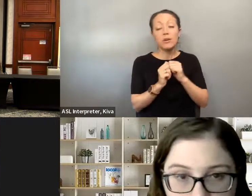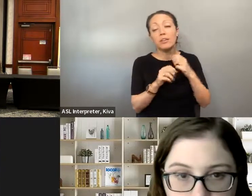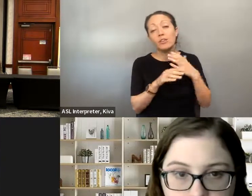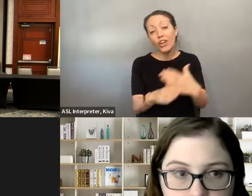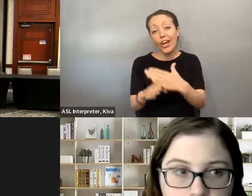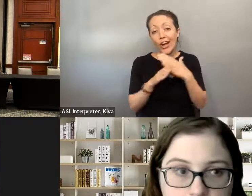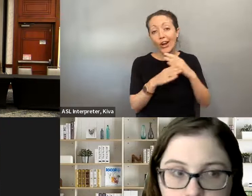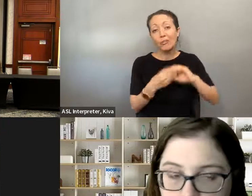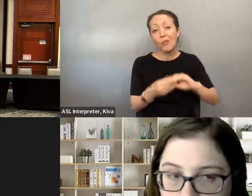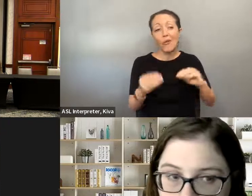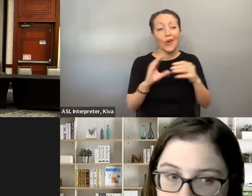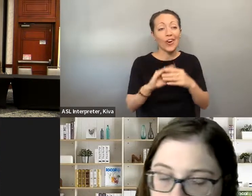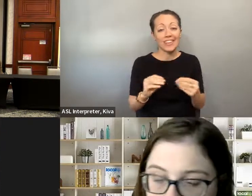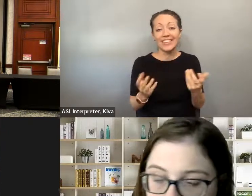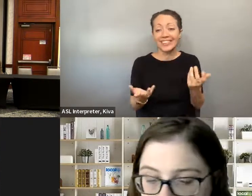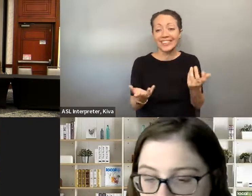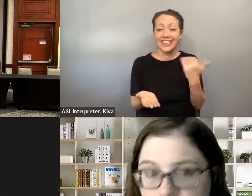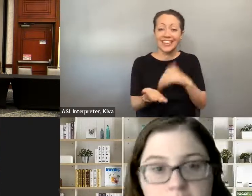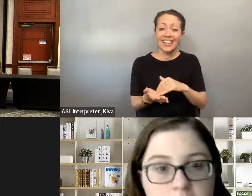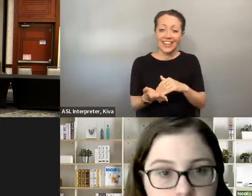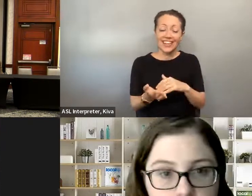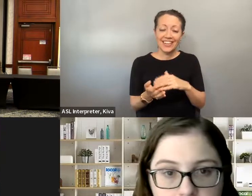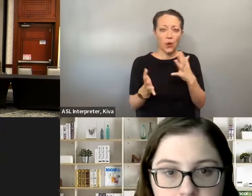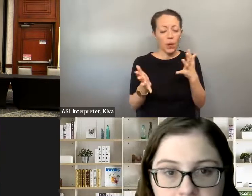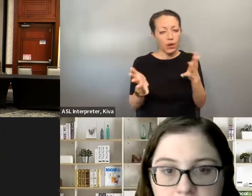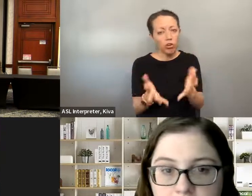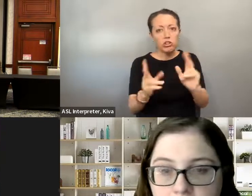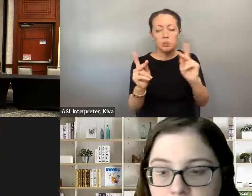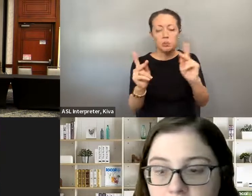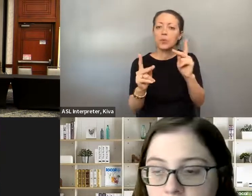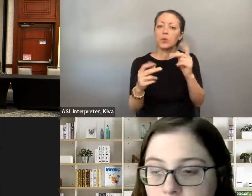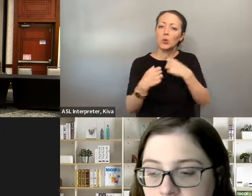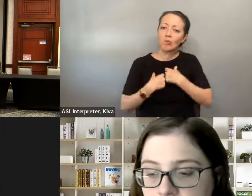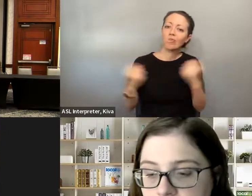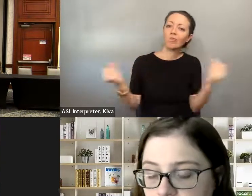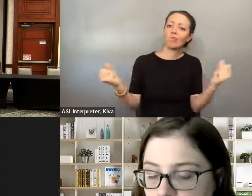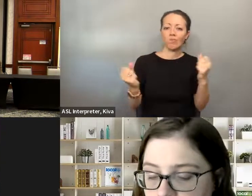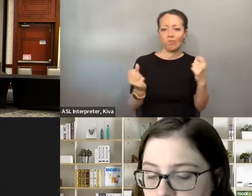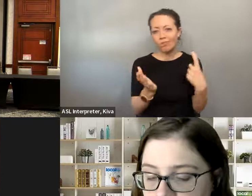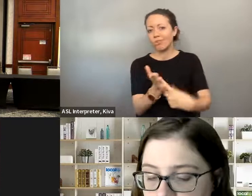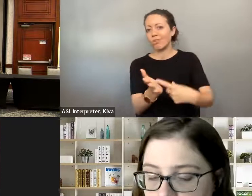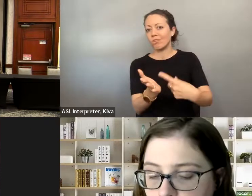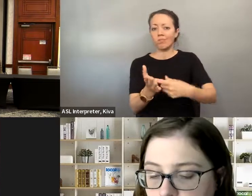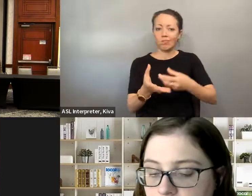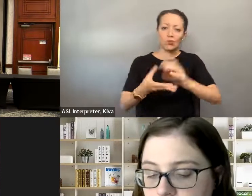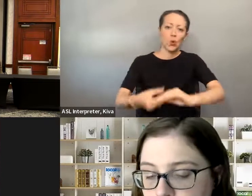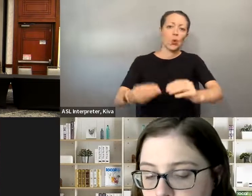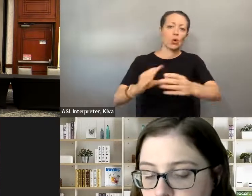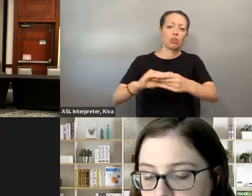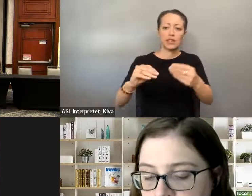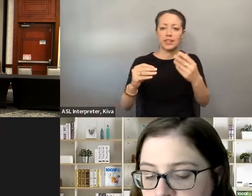comfortable with doing that is, you know, again, sharing stories on elected officials